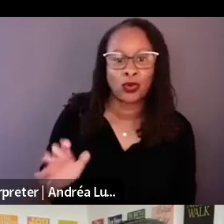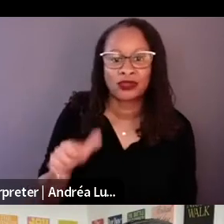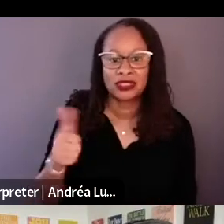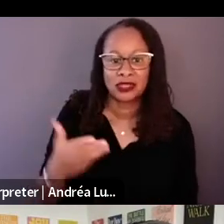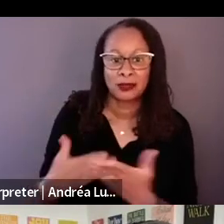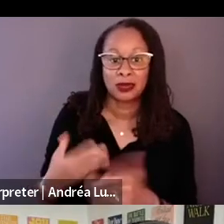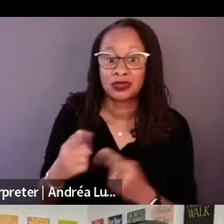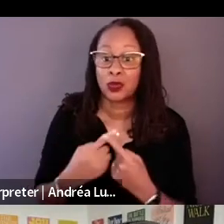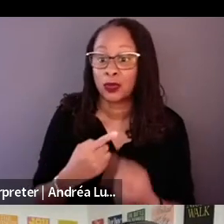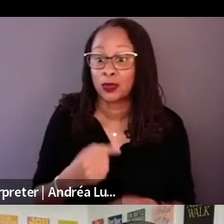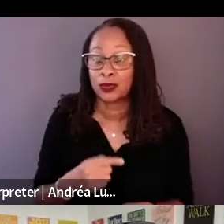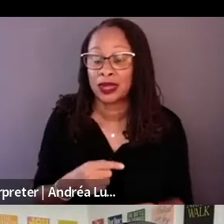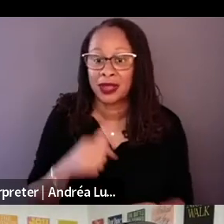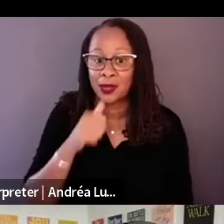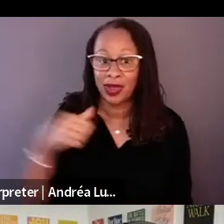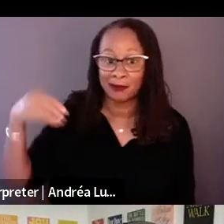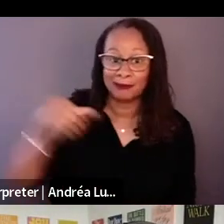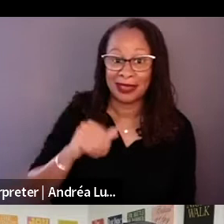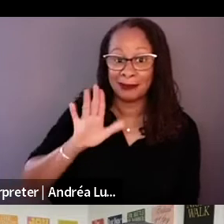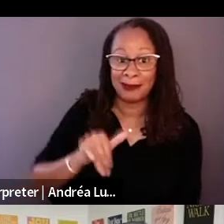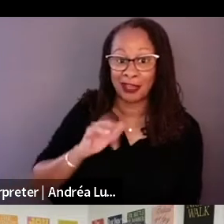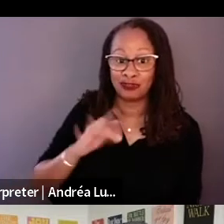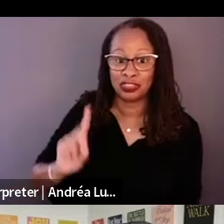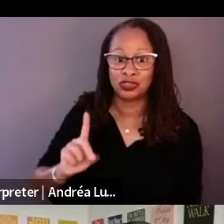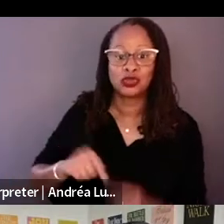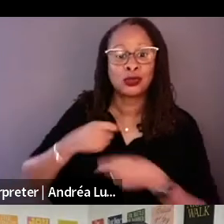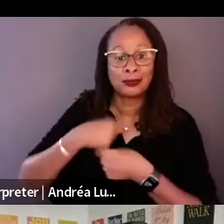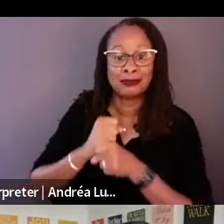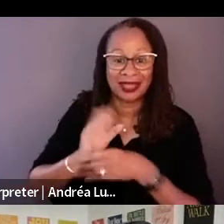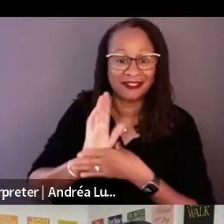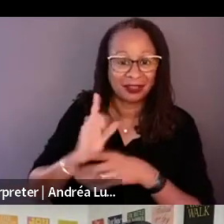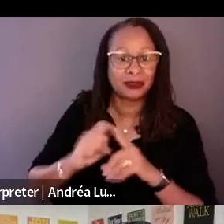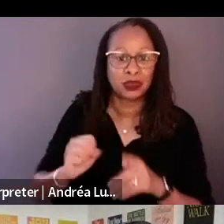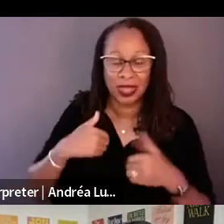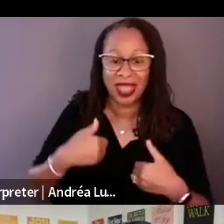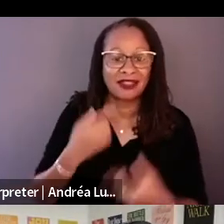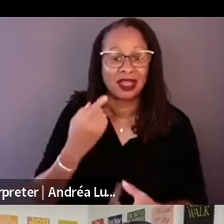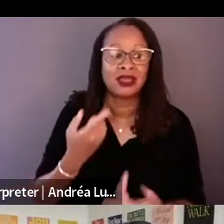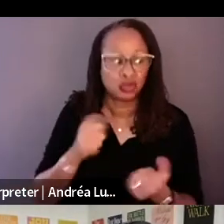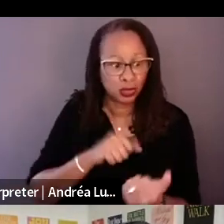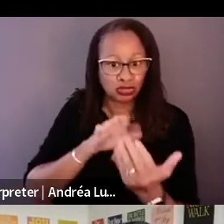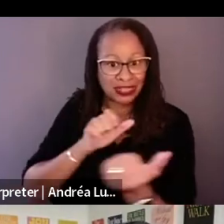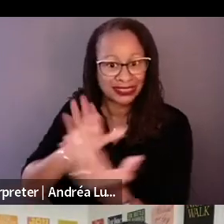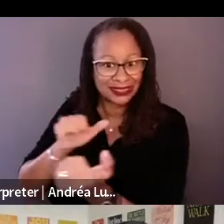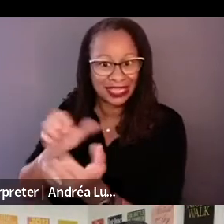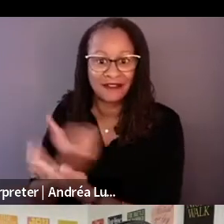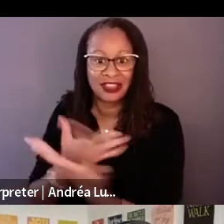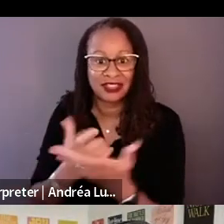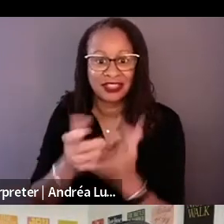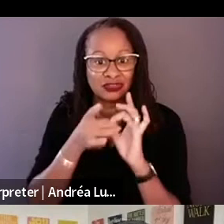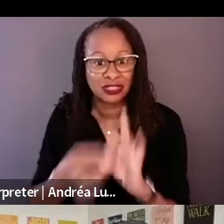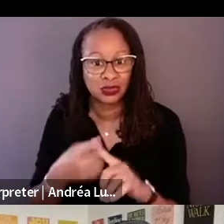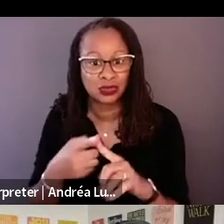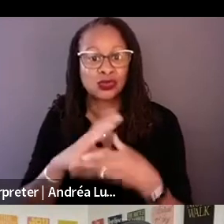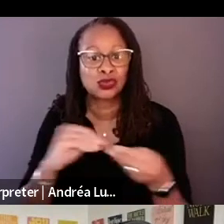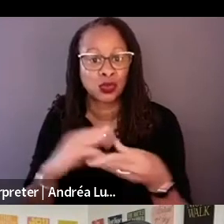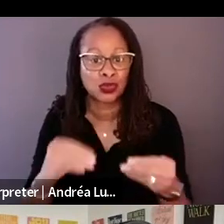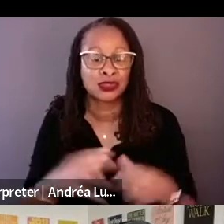You have to address everything that relates to the story, soy think it's just a slow shift to, you